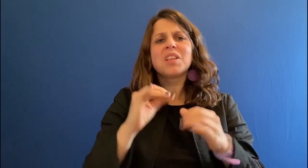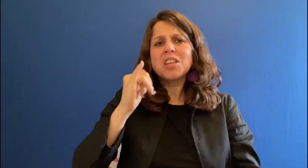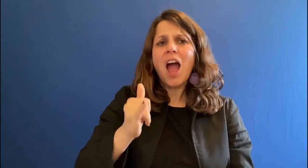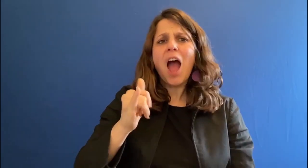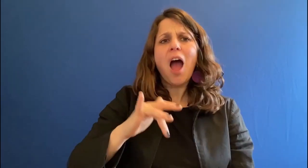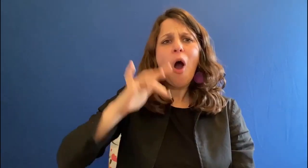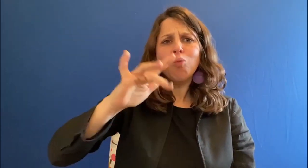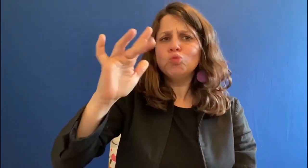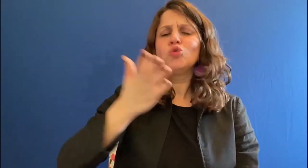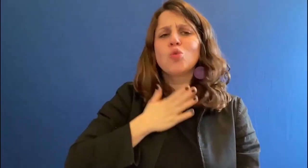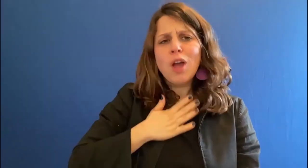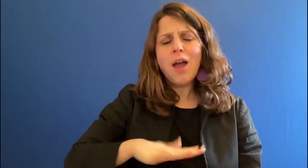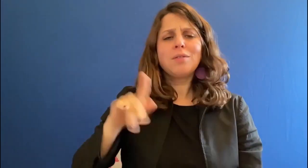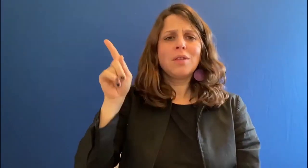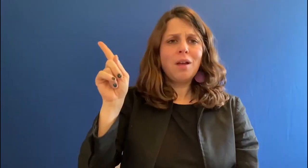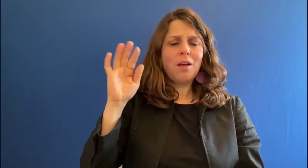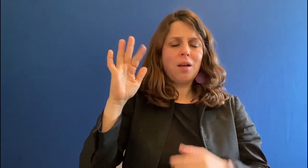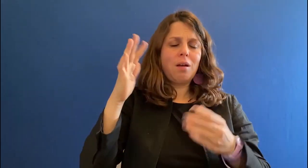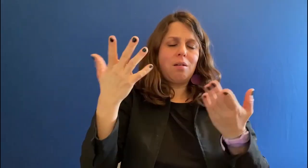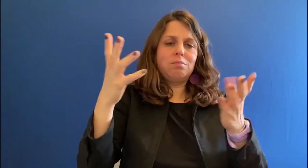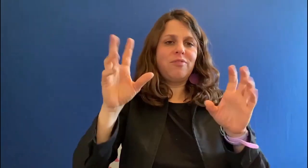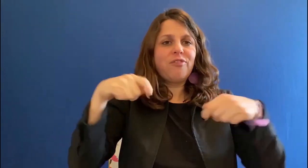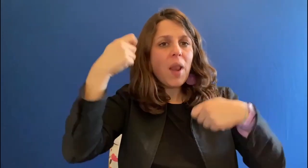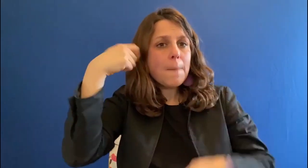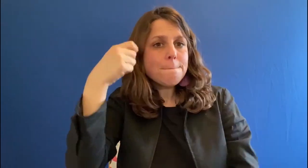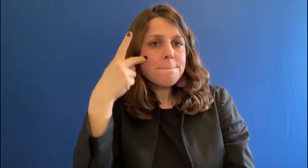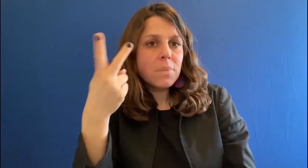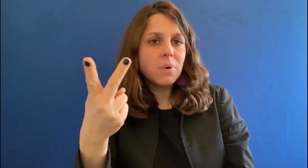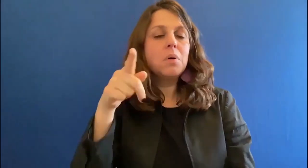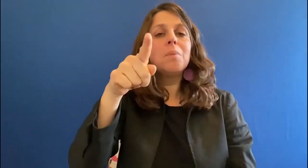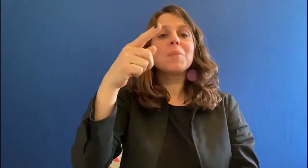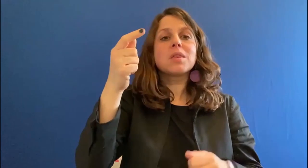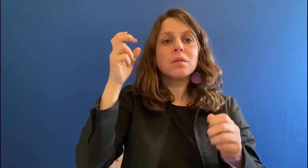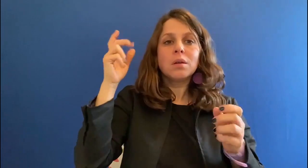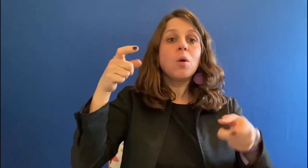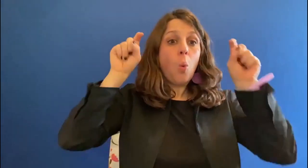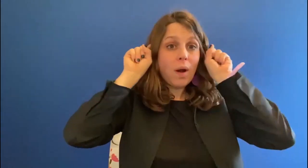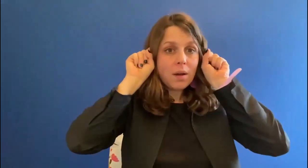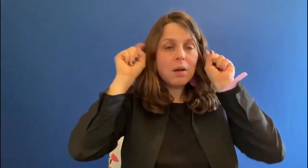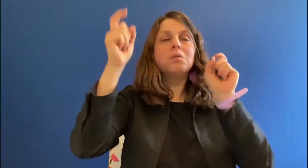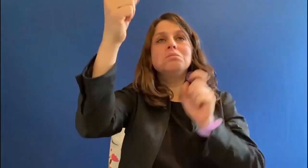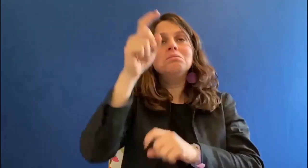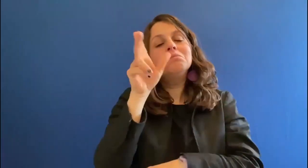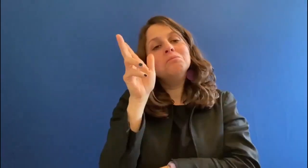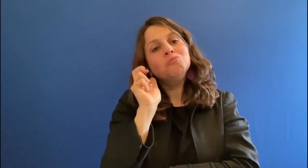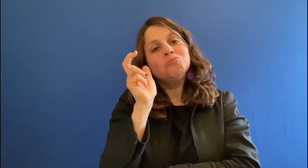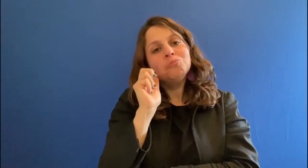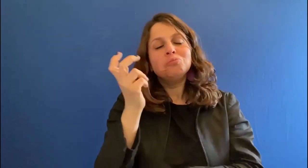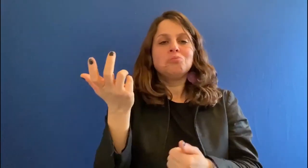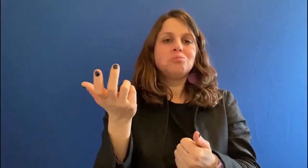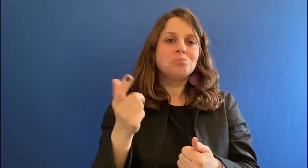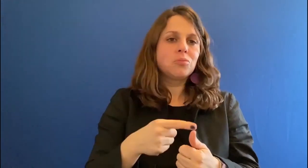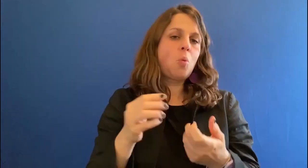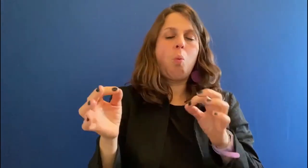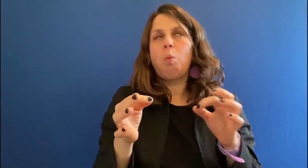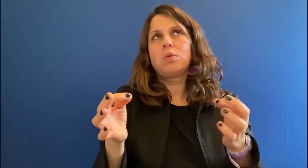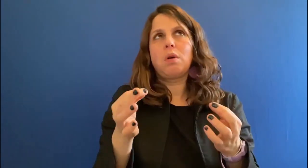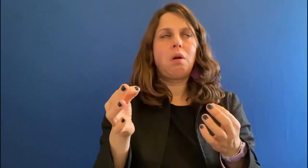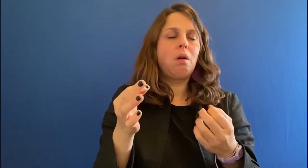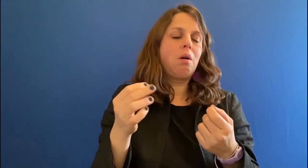Yes ...sometimes when I watch a movie I like to put on my hearing aids and listen a little or...